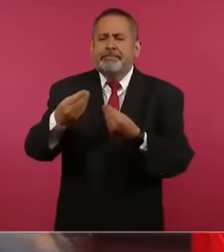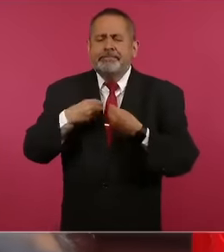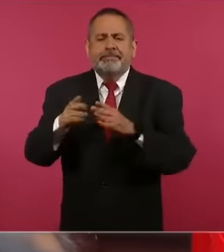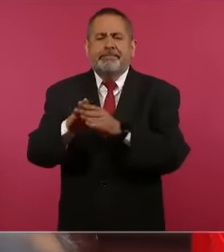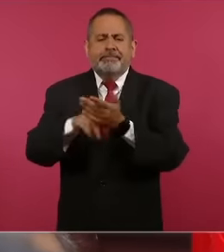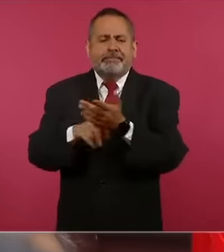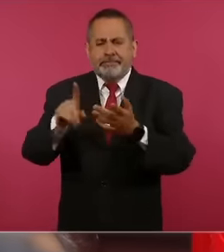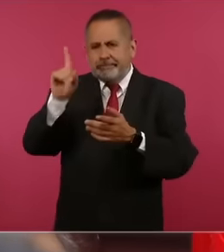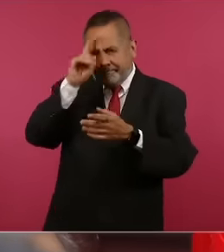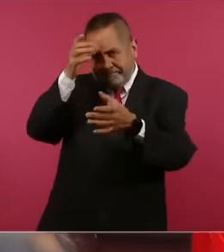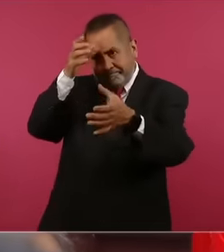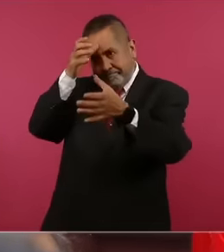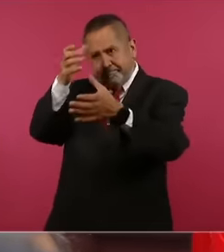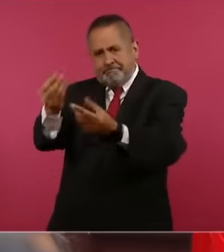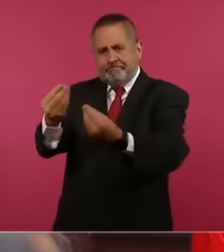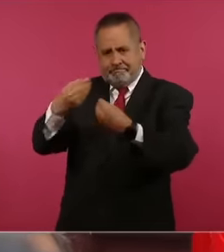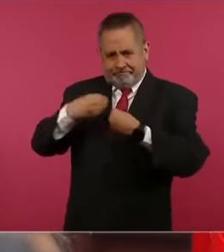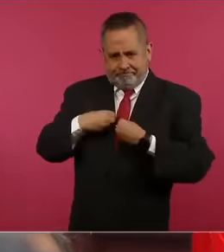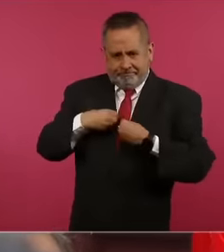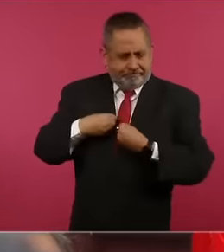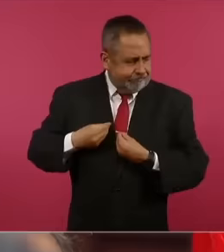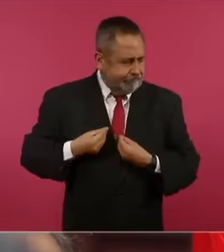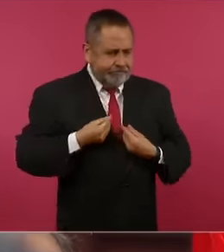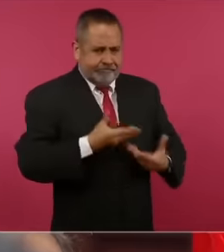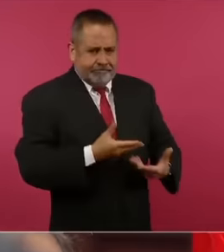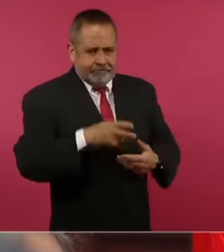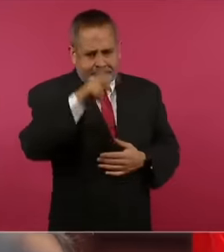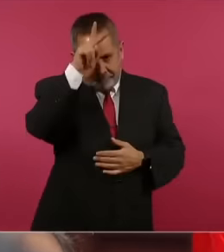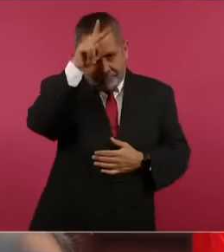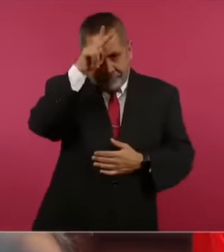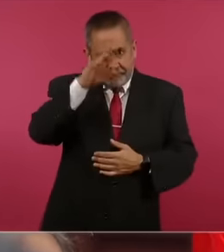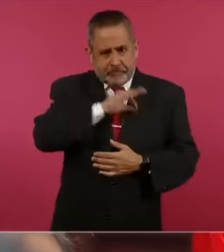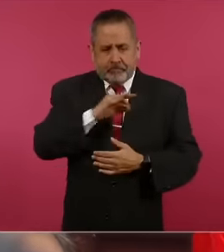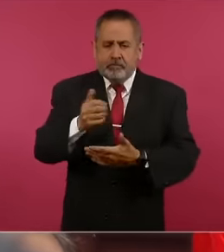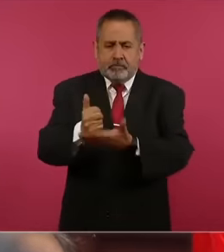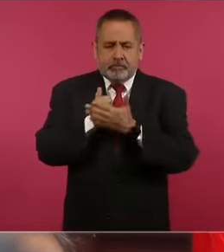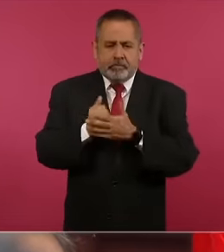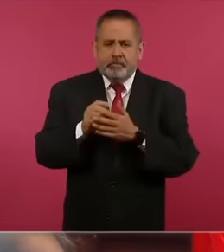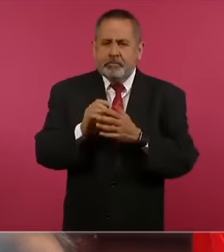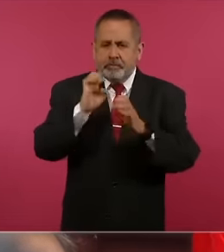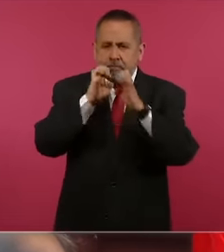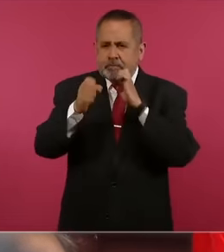this knowledge to Peru, would you grant me an interview? Please